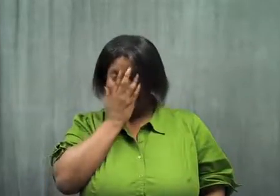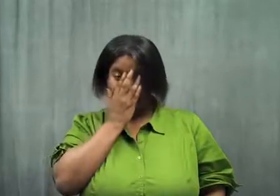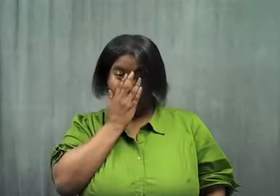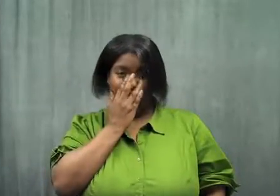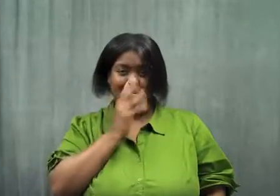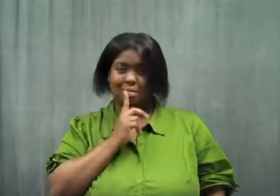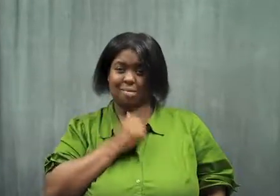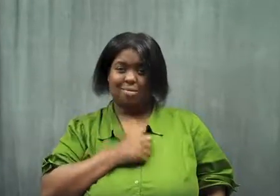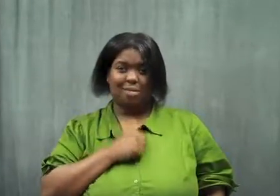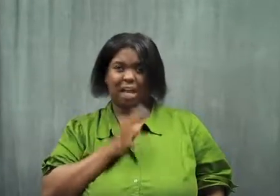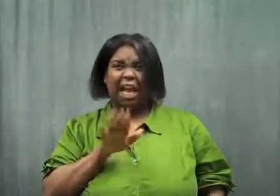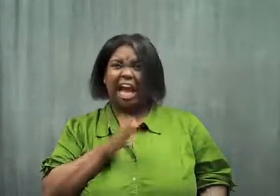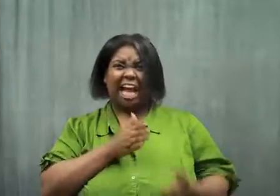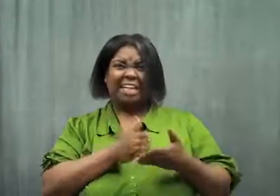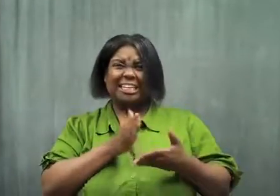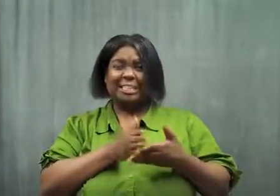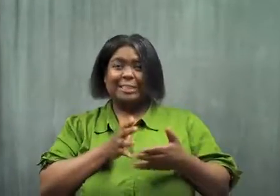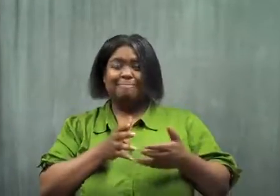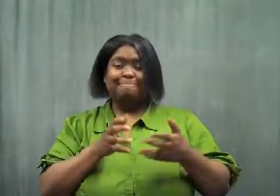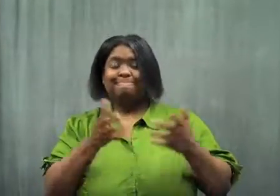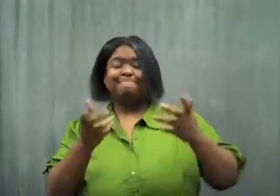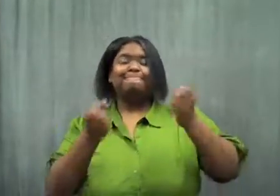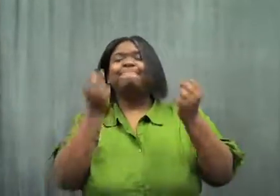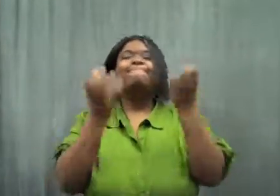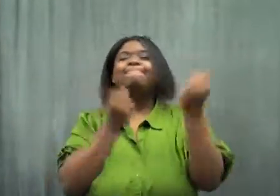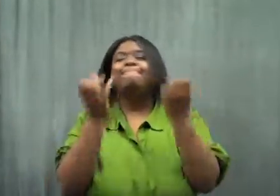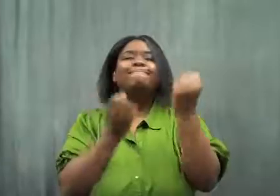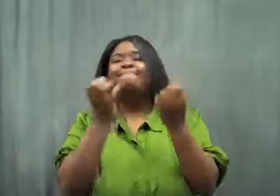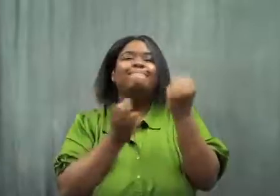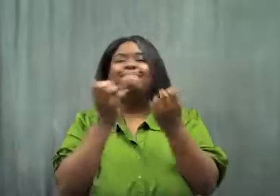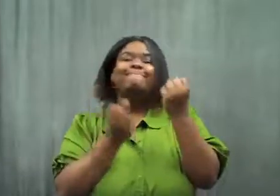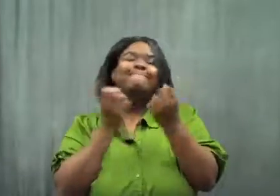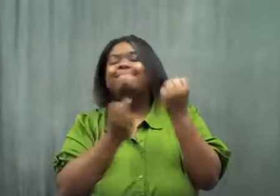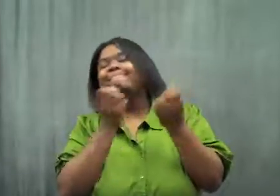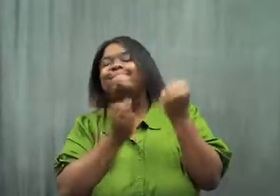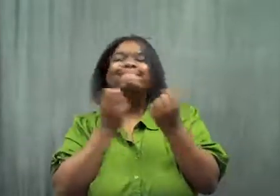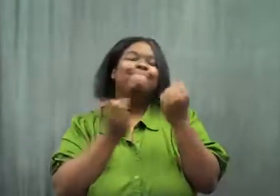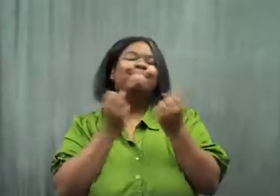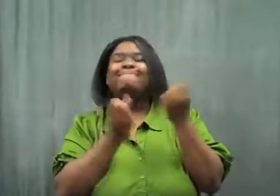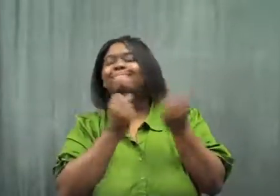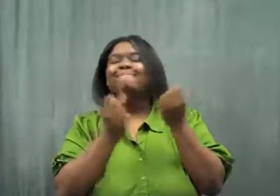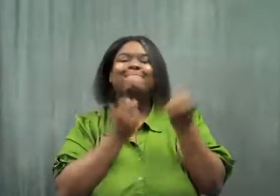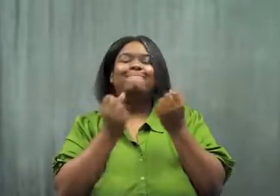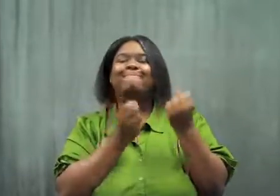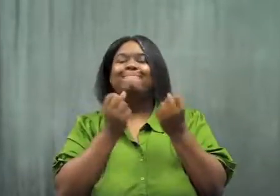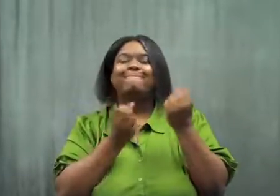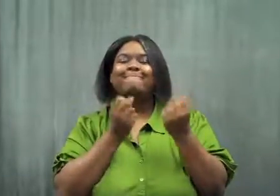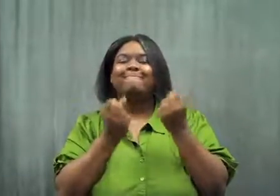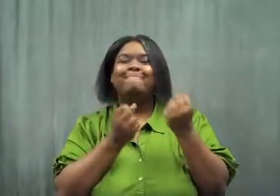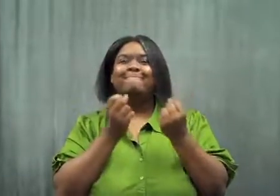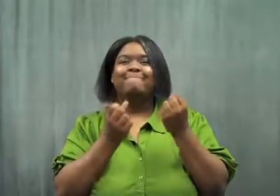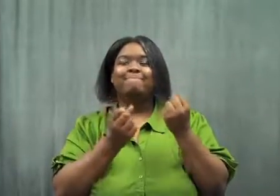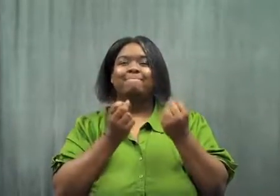"I'm sorry." "It's all right.", and she continued interpreting.